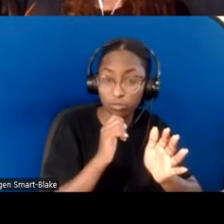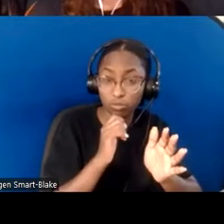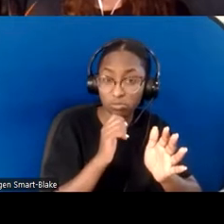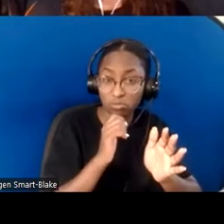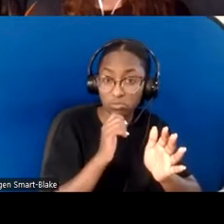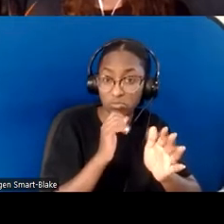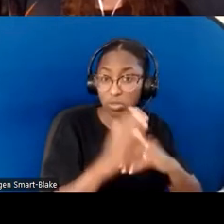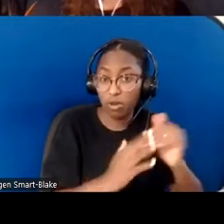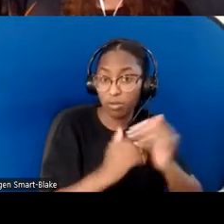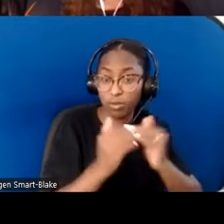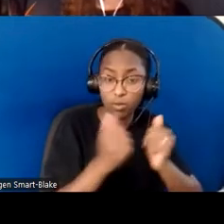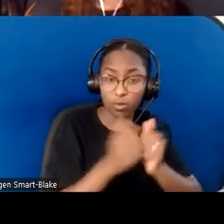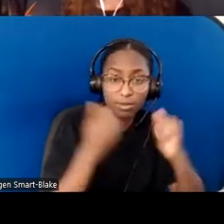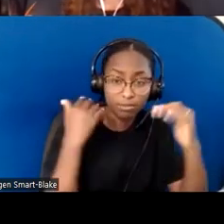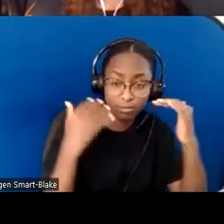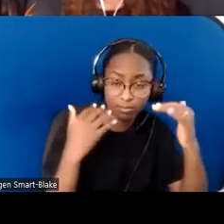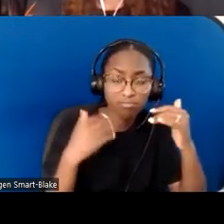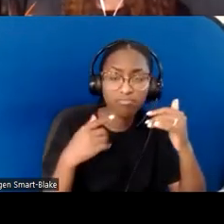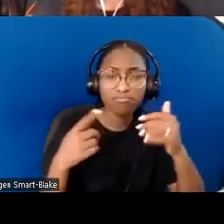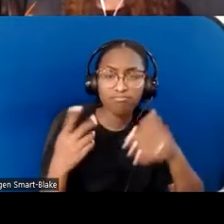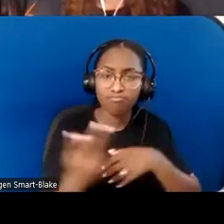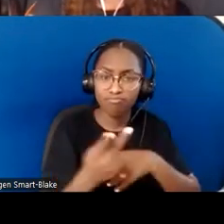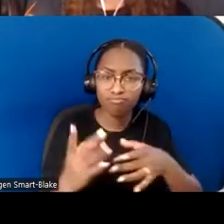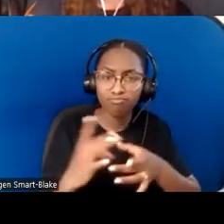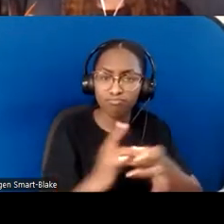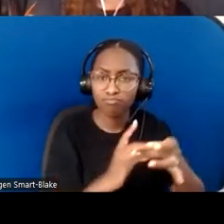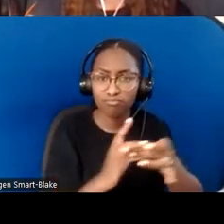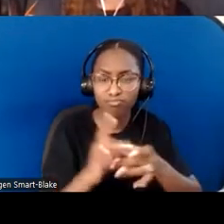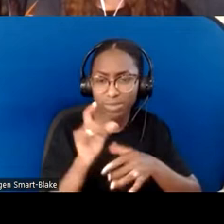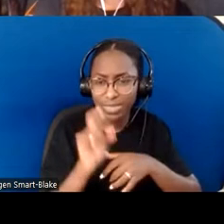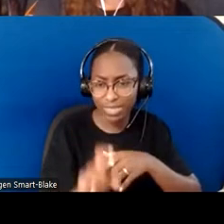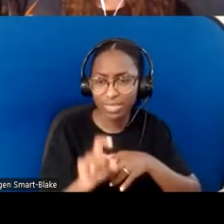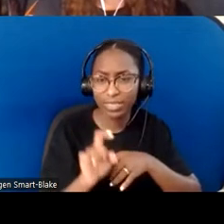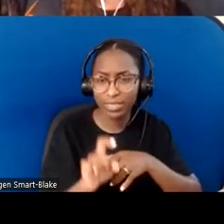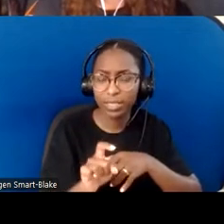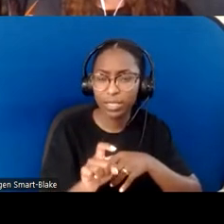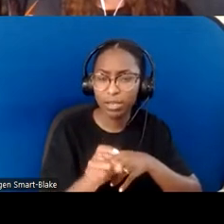and it's not unexpected, and so that in relationship, you're starting to meet each other's needs.